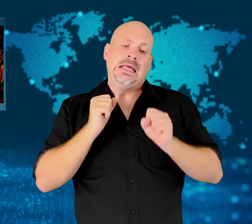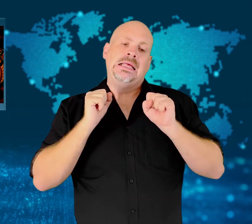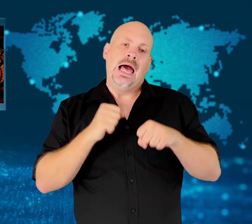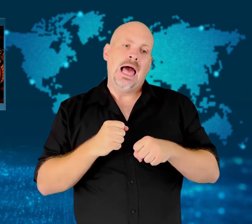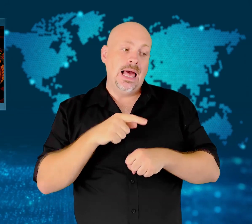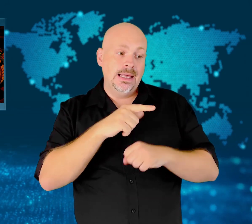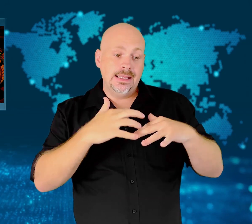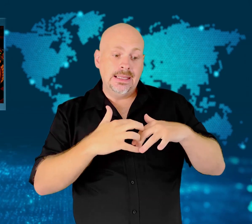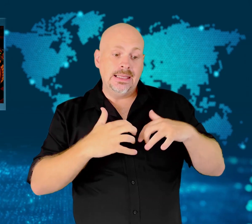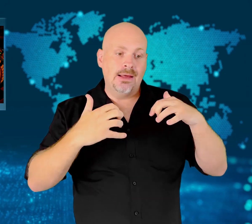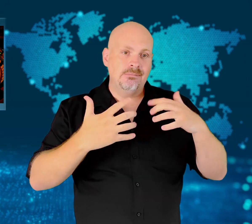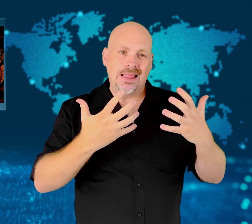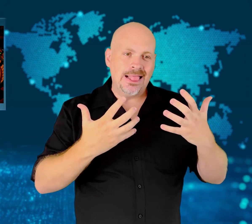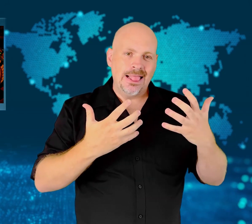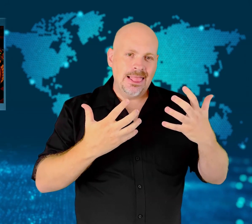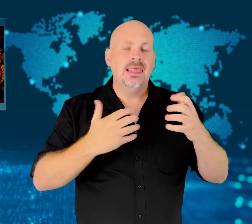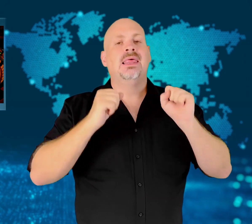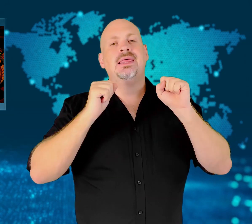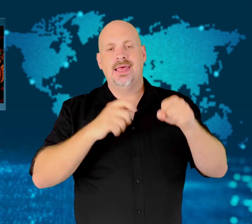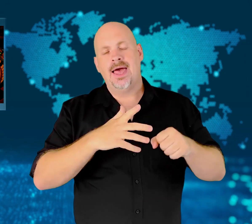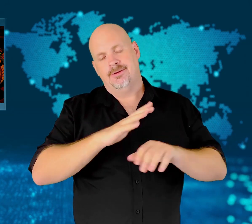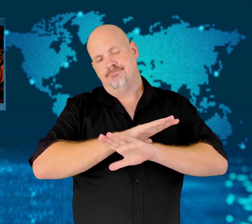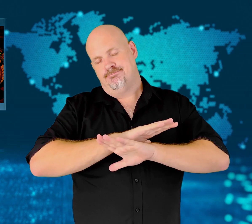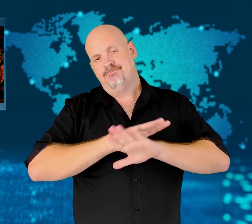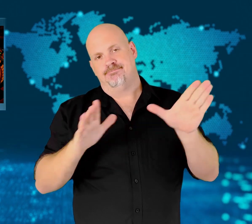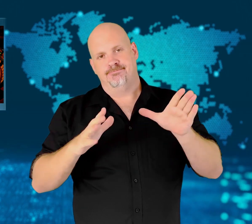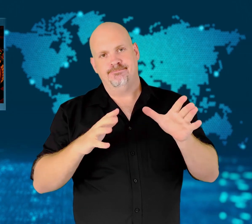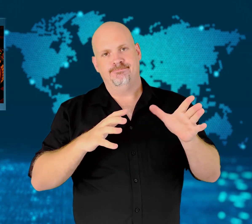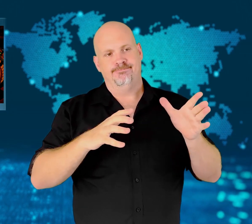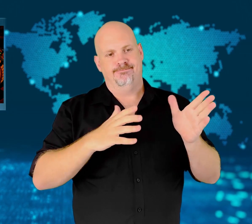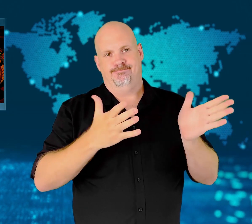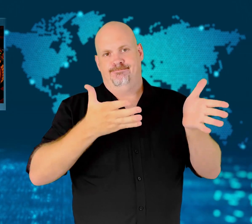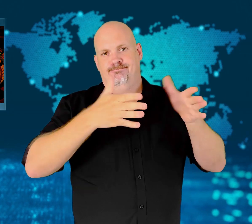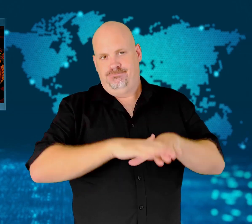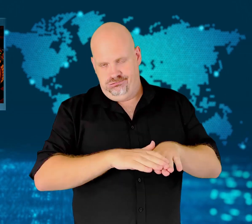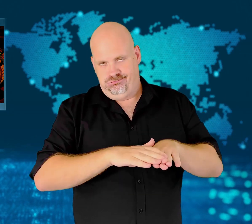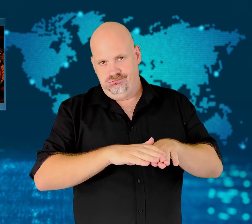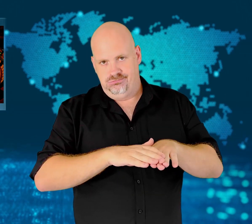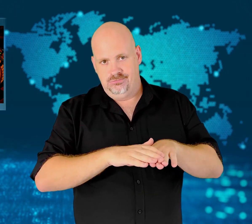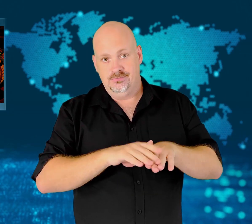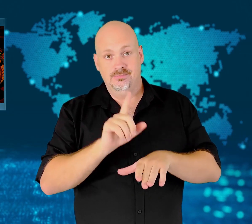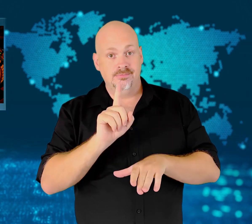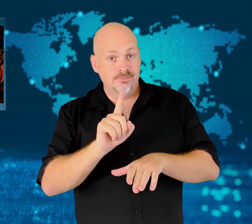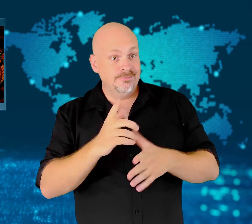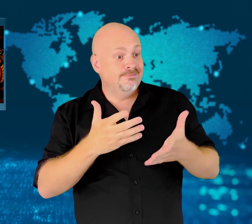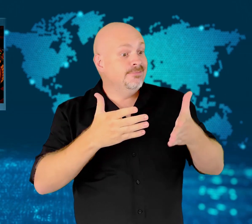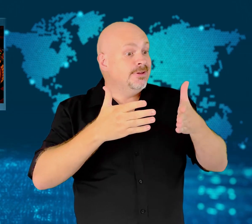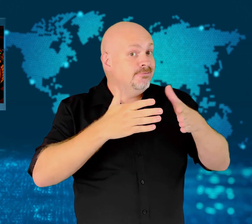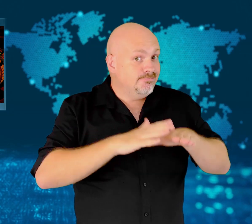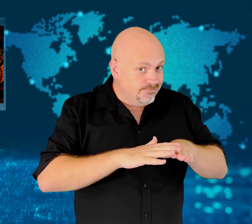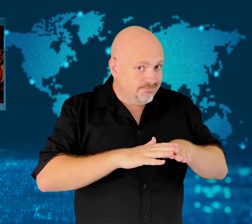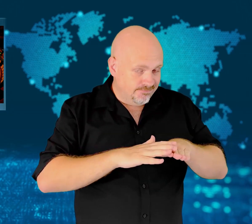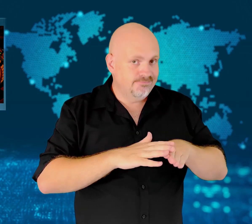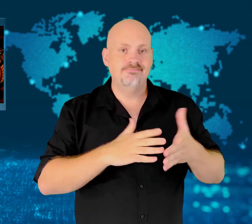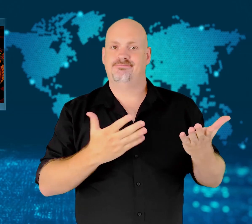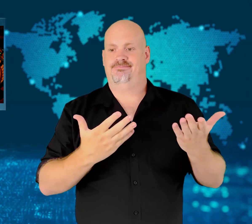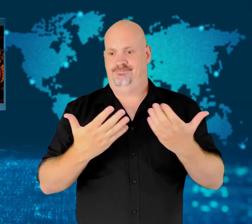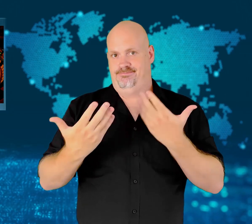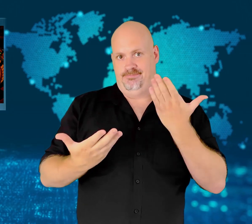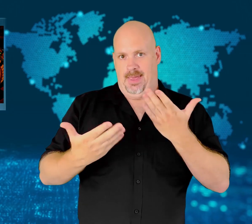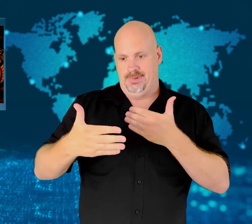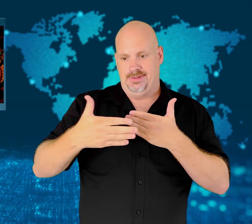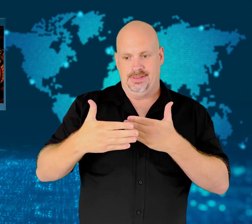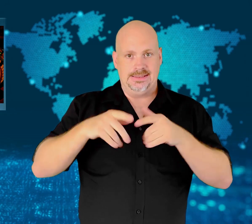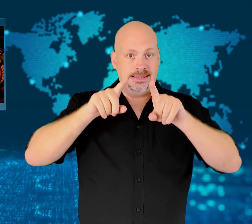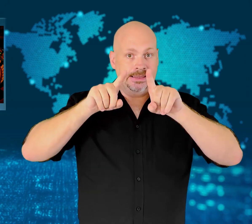to discontinue Draghi's government.